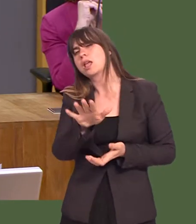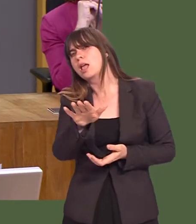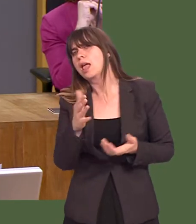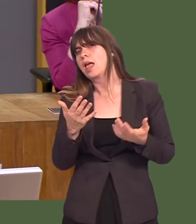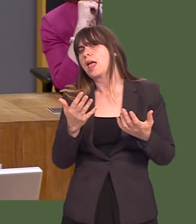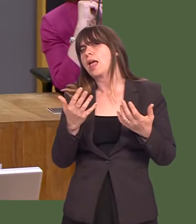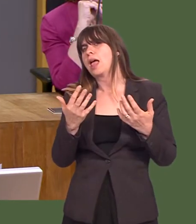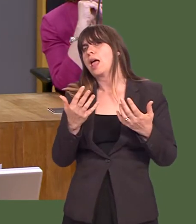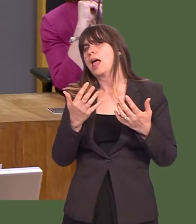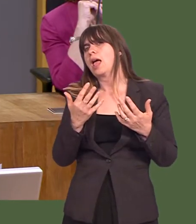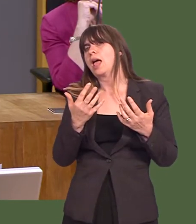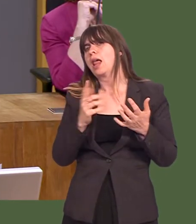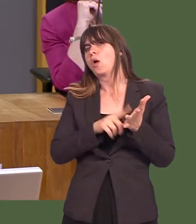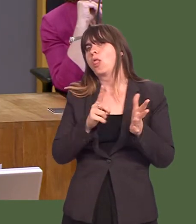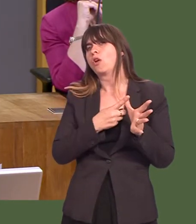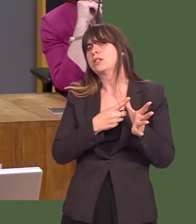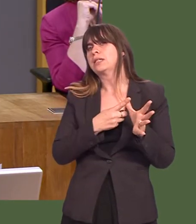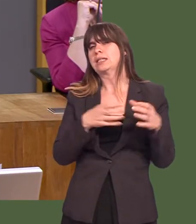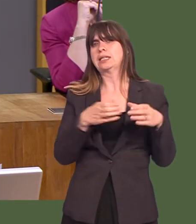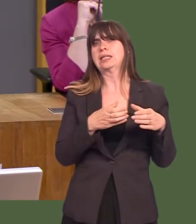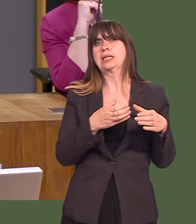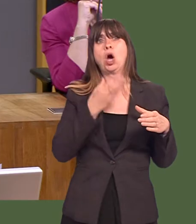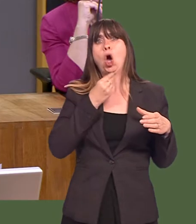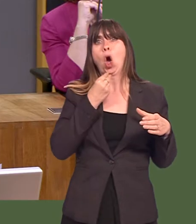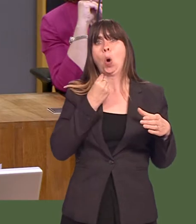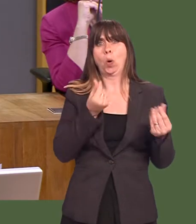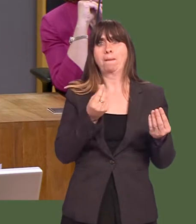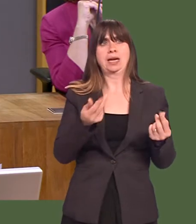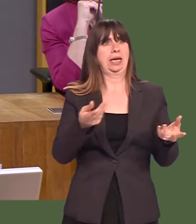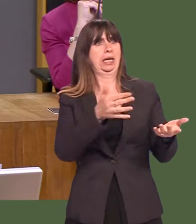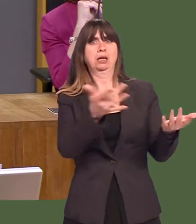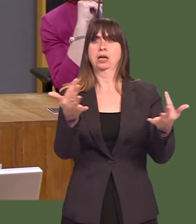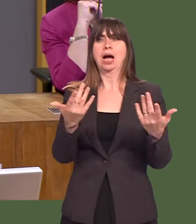Can you tell me how much unclaimed debt is owed to local authorities, the main sources